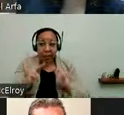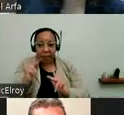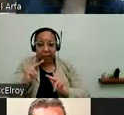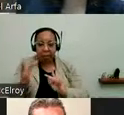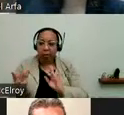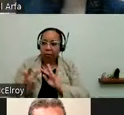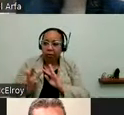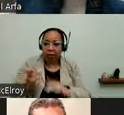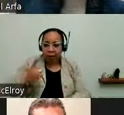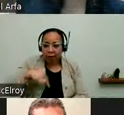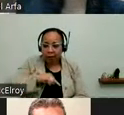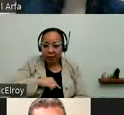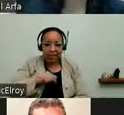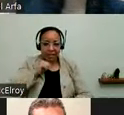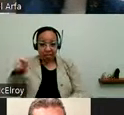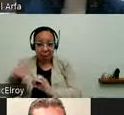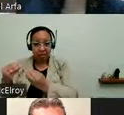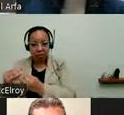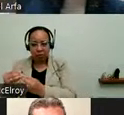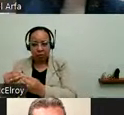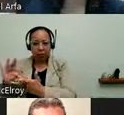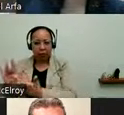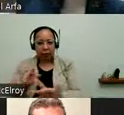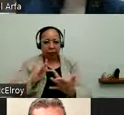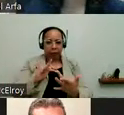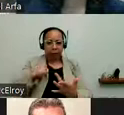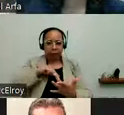organization, they're actually gotten a contract. And I reach out to so many